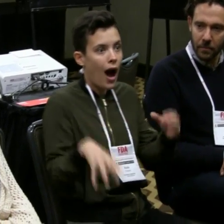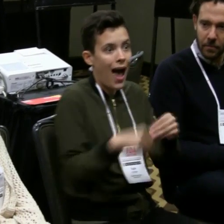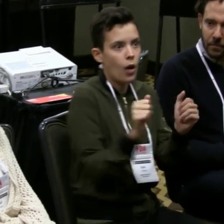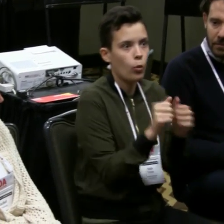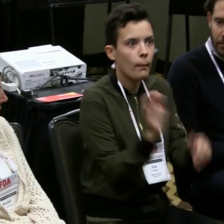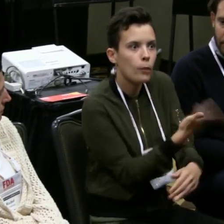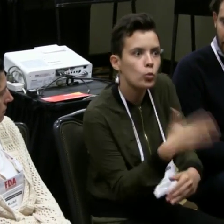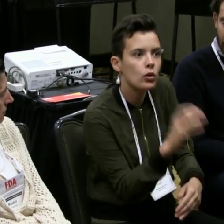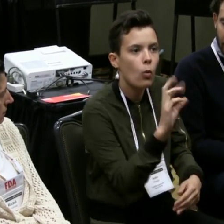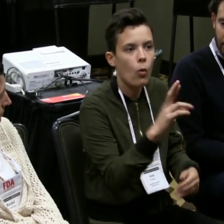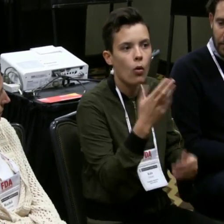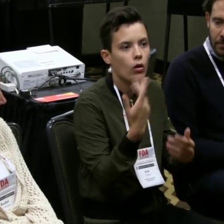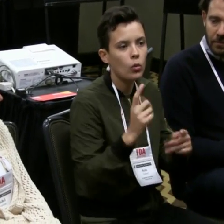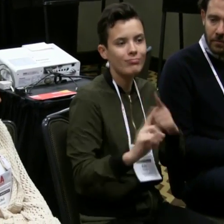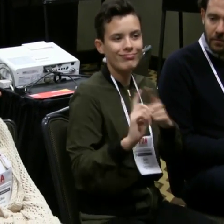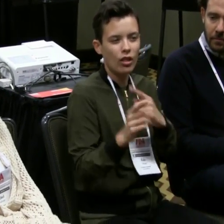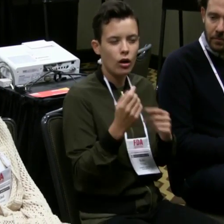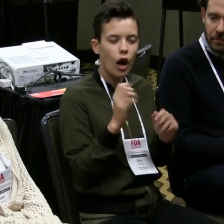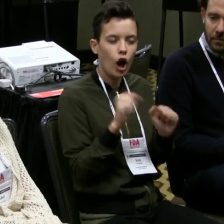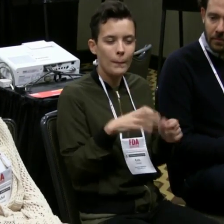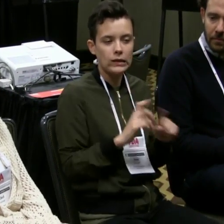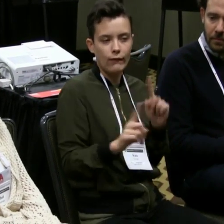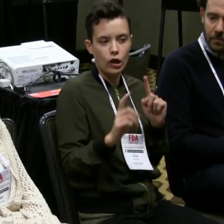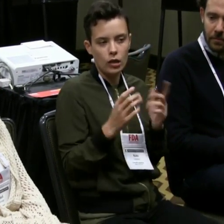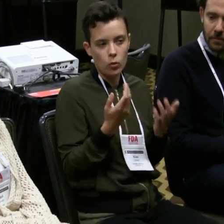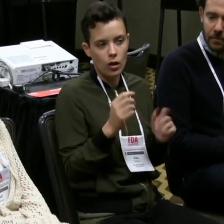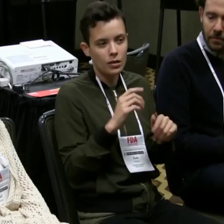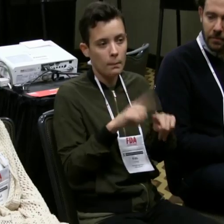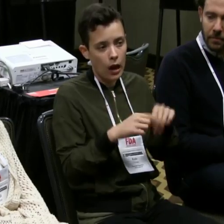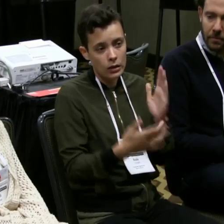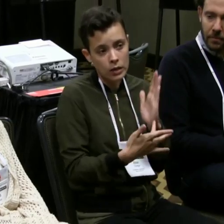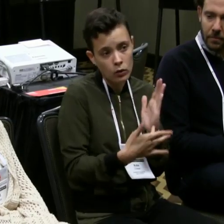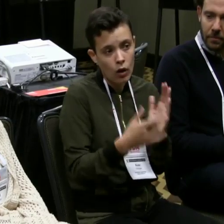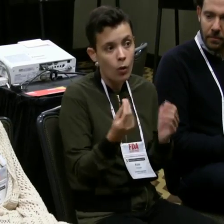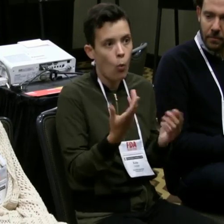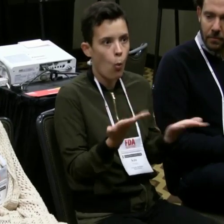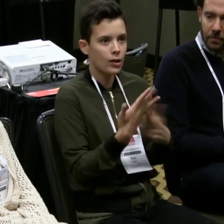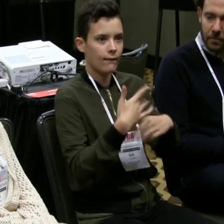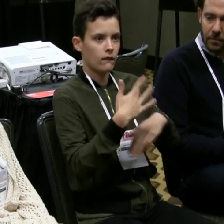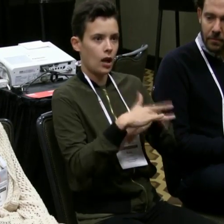If it were a larger cast or if we had music incorporated, then it might be a different story.